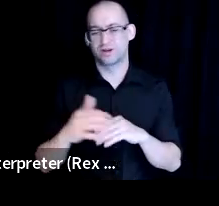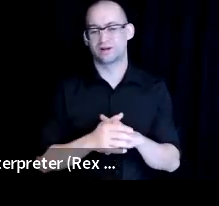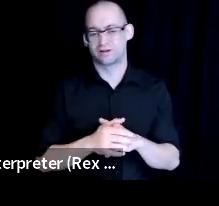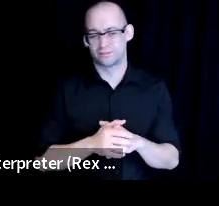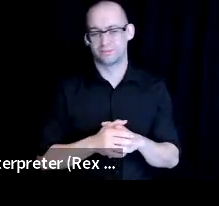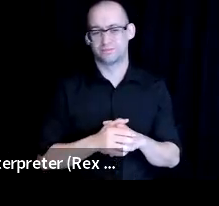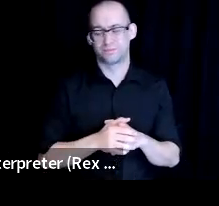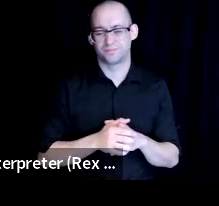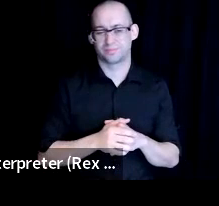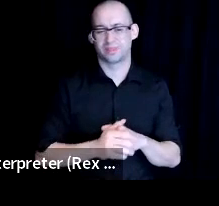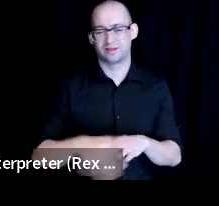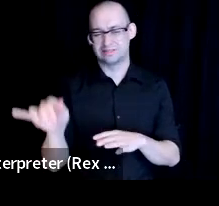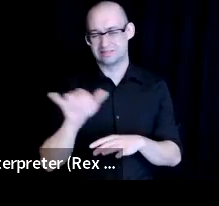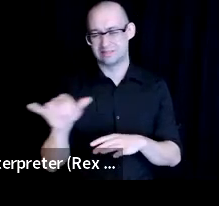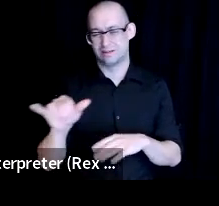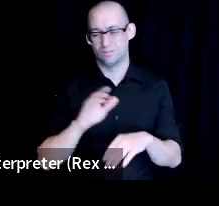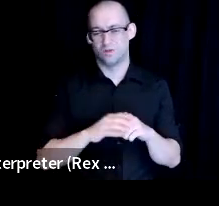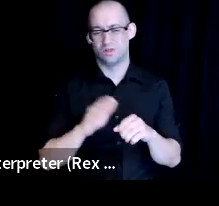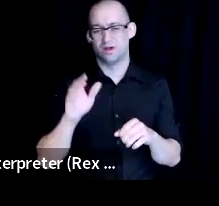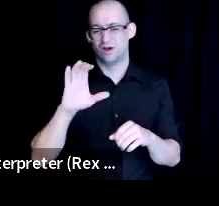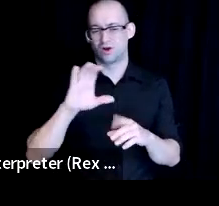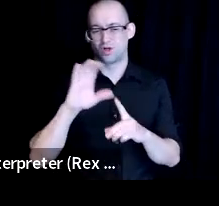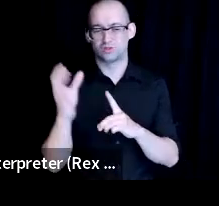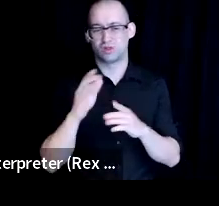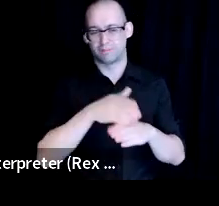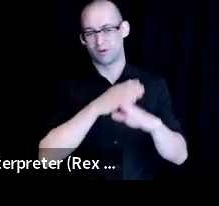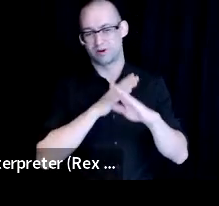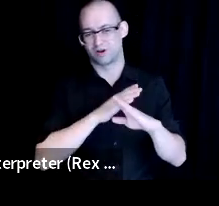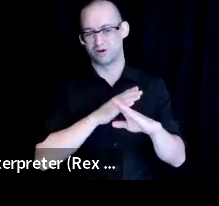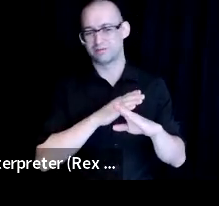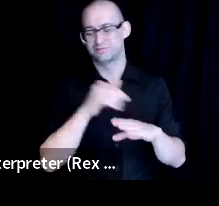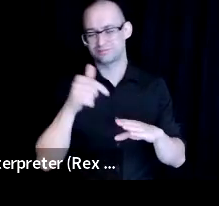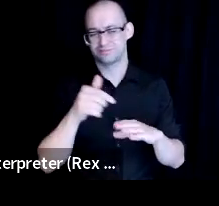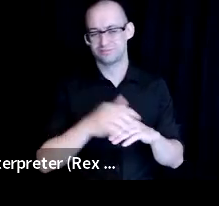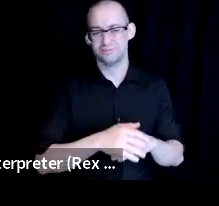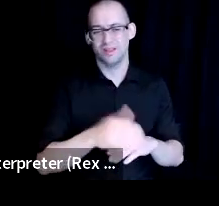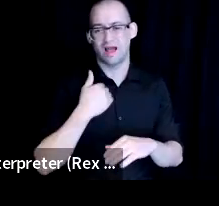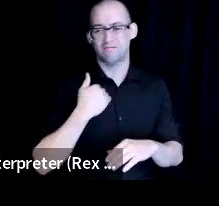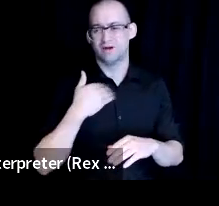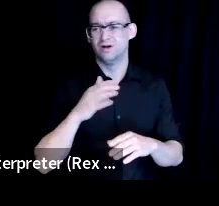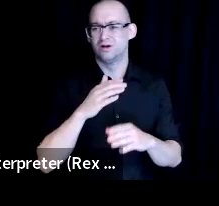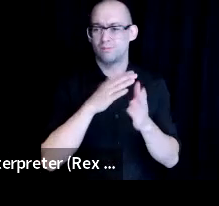Similarly, on the culture, better aspect, having community champions from within these